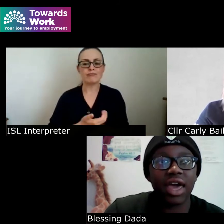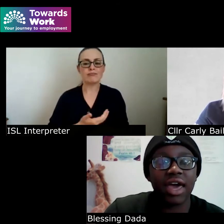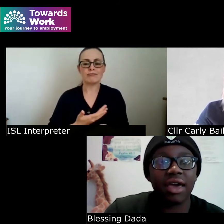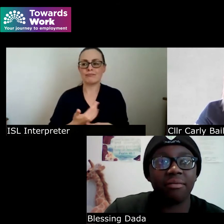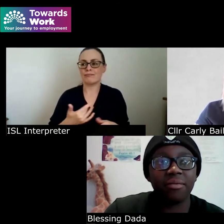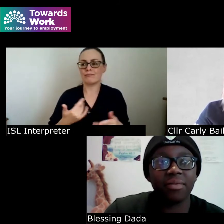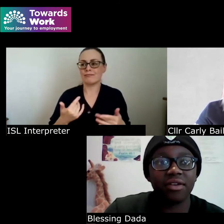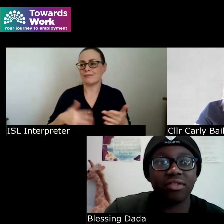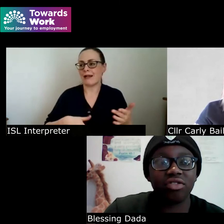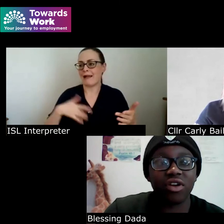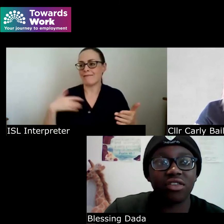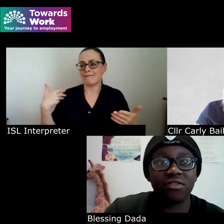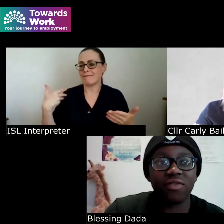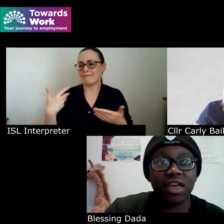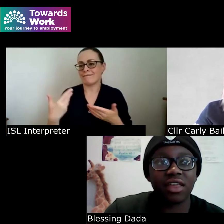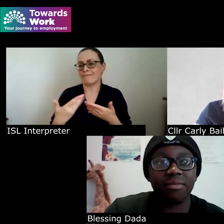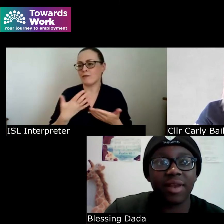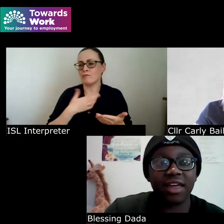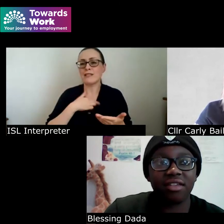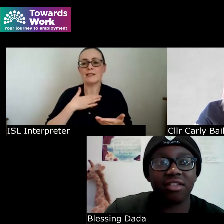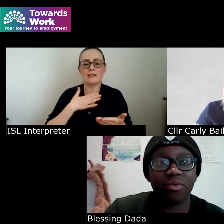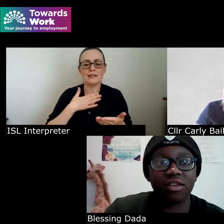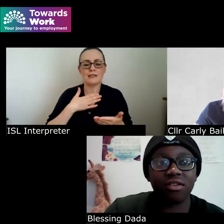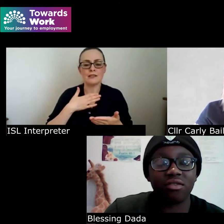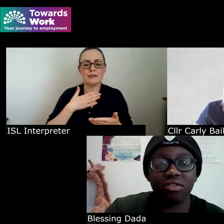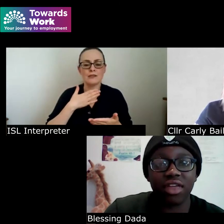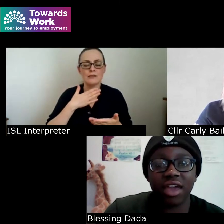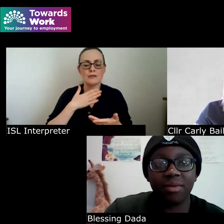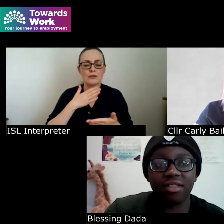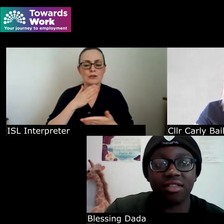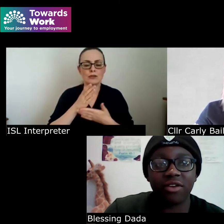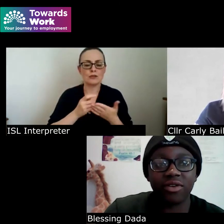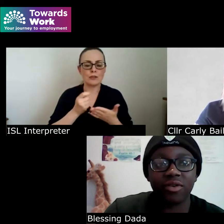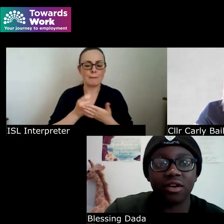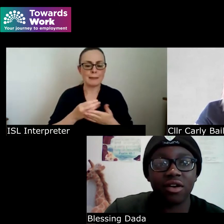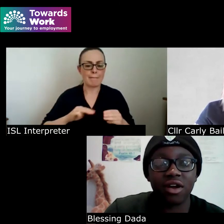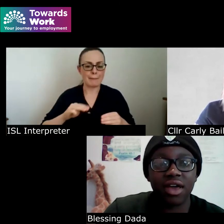and just trying to fit in in places where there is just ableism everywhere